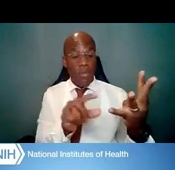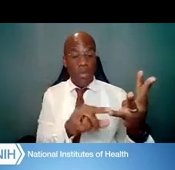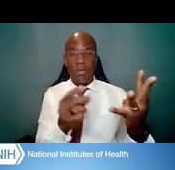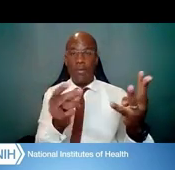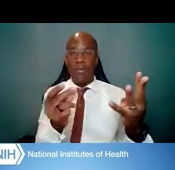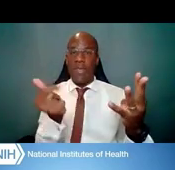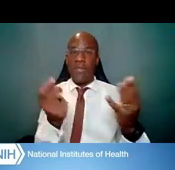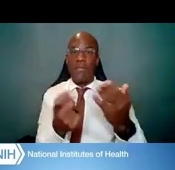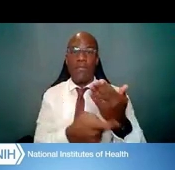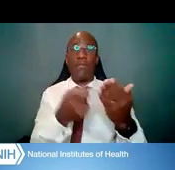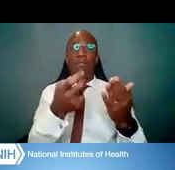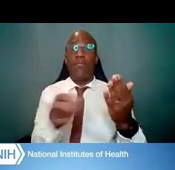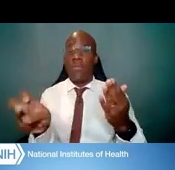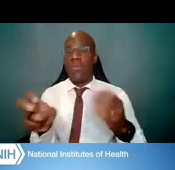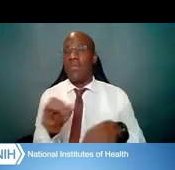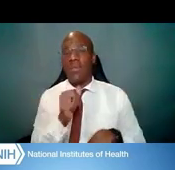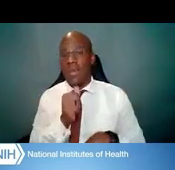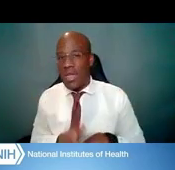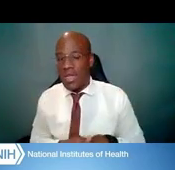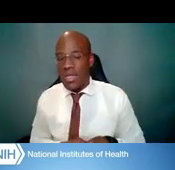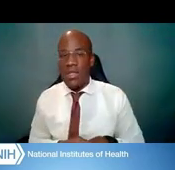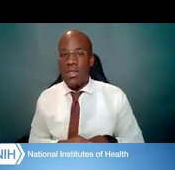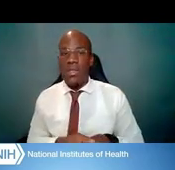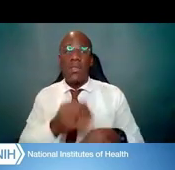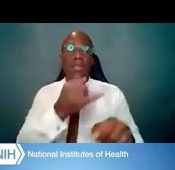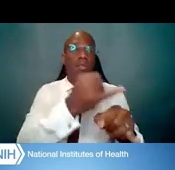Different institutes and centers have different ways